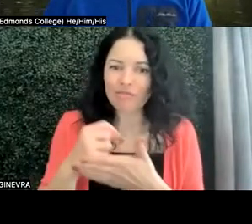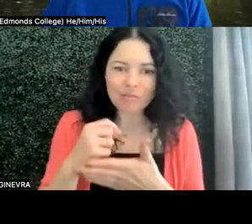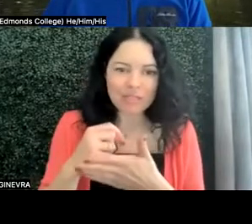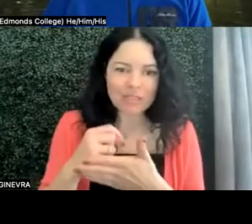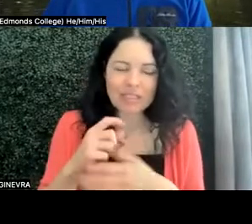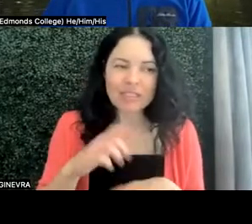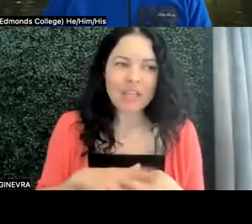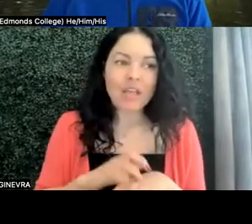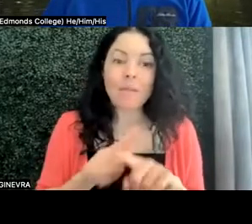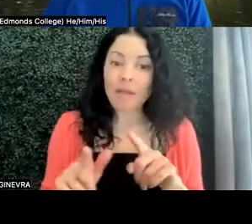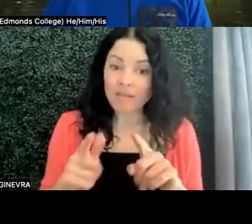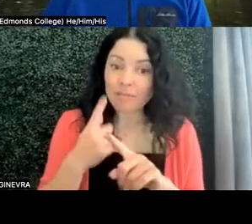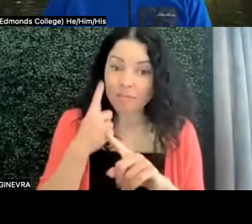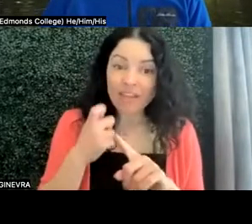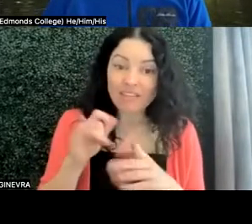But as a result, she came to the college